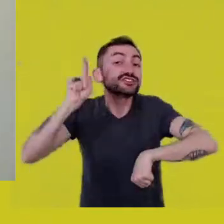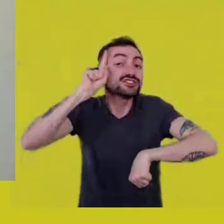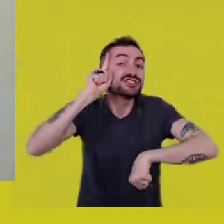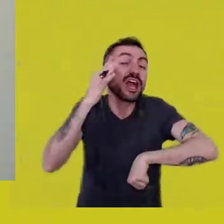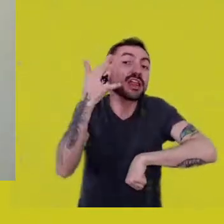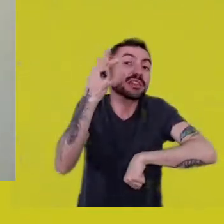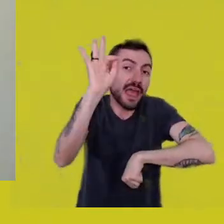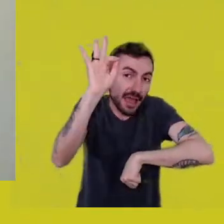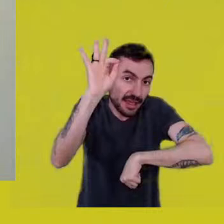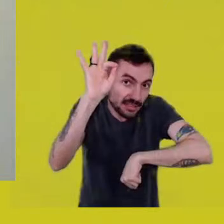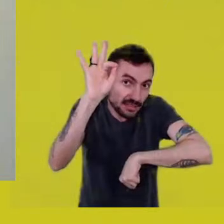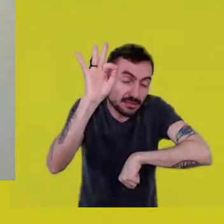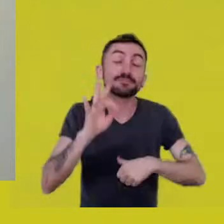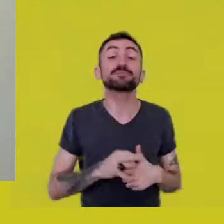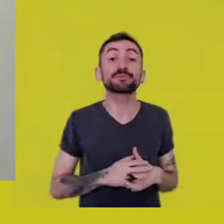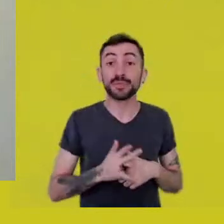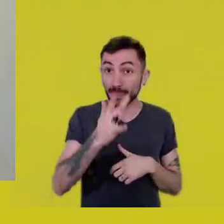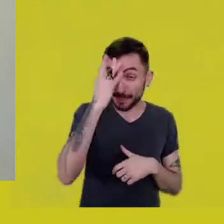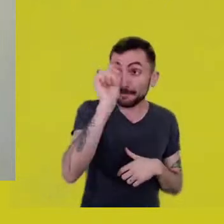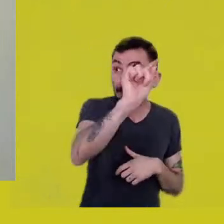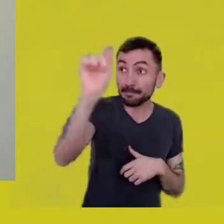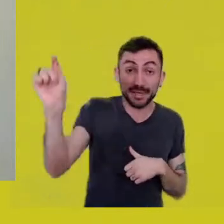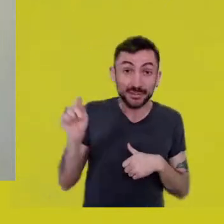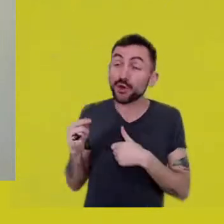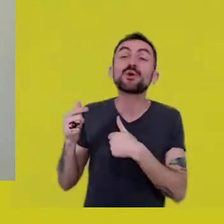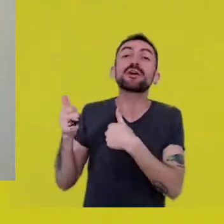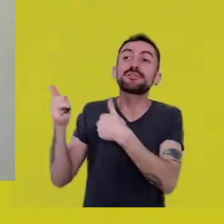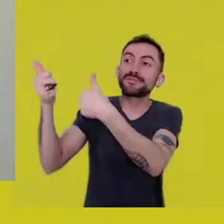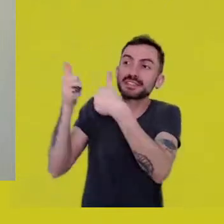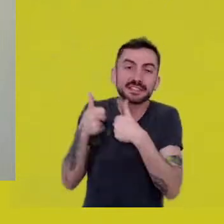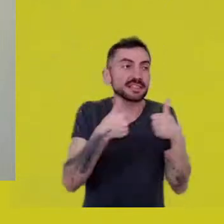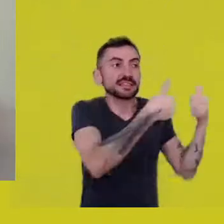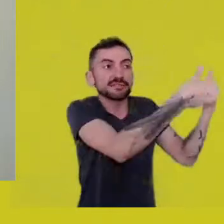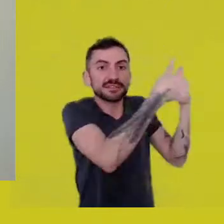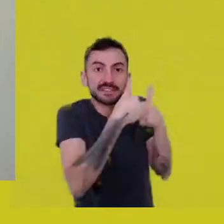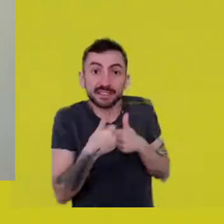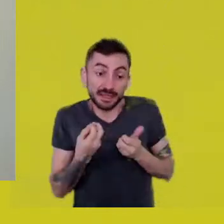Visitors would arrive in the morning and leave at night.